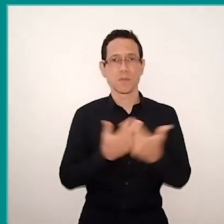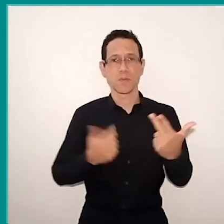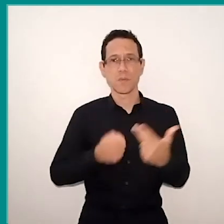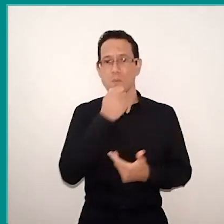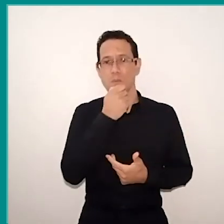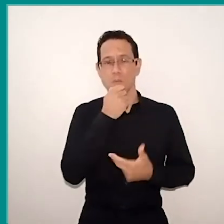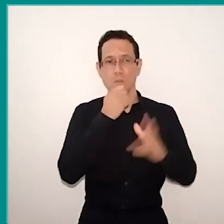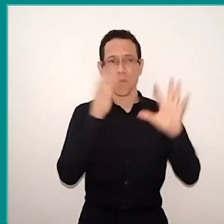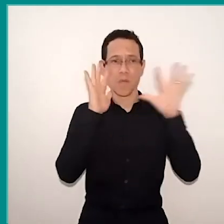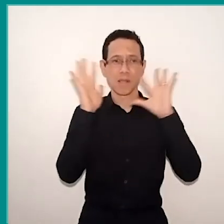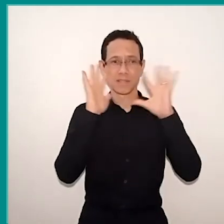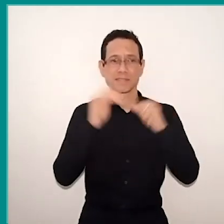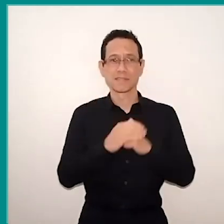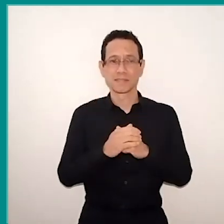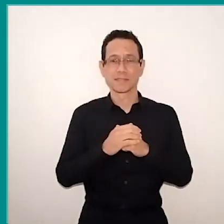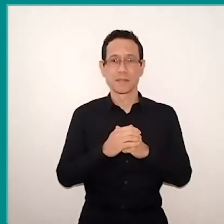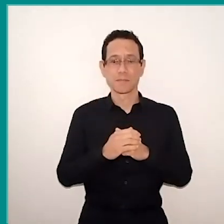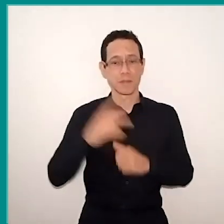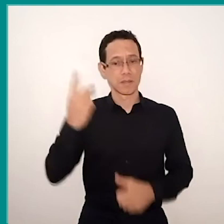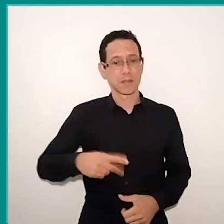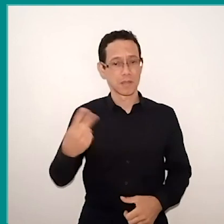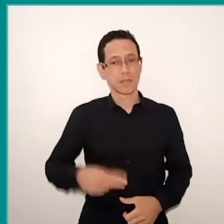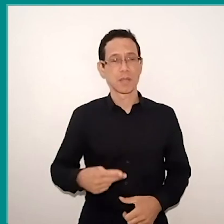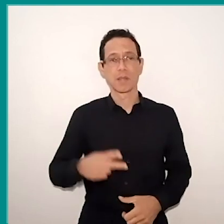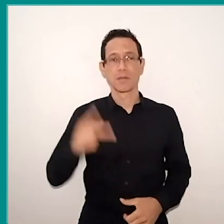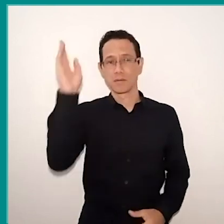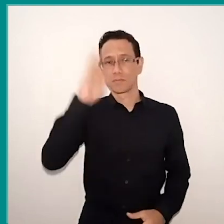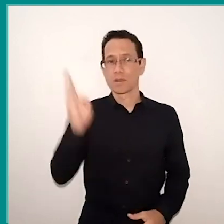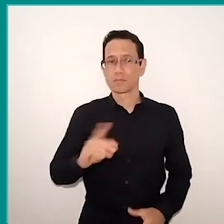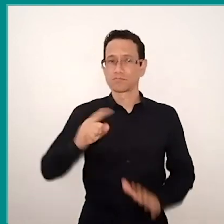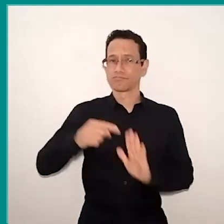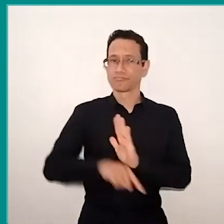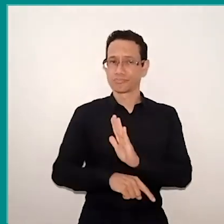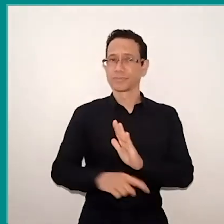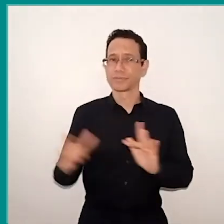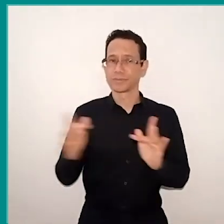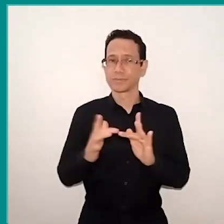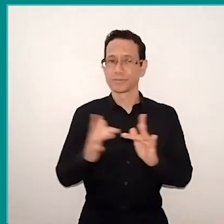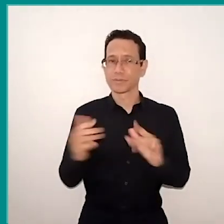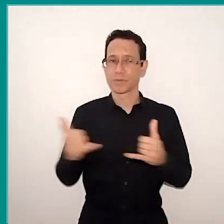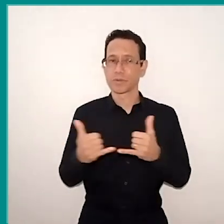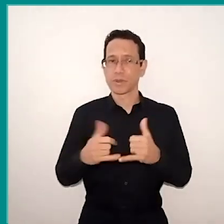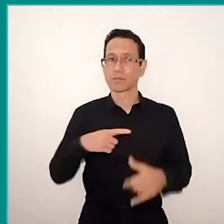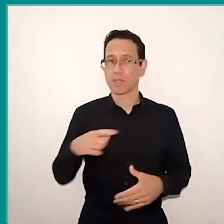Connectivity in Brazil is complex. There is fund, and is being discussed in the National Congress.